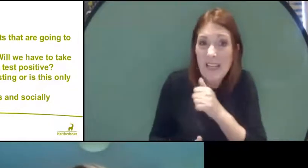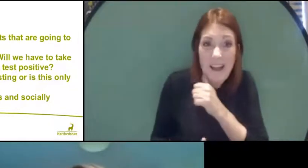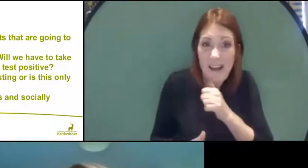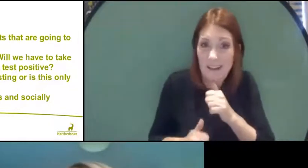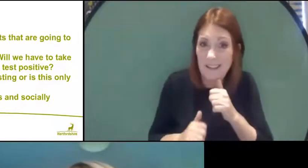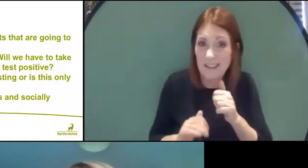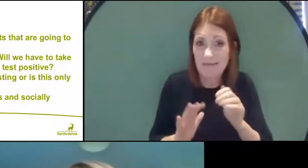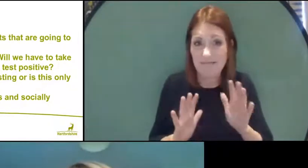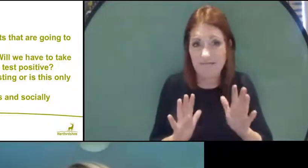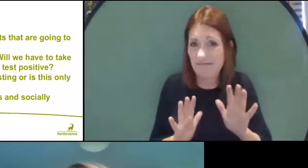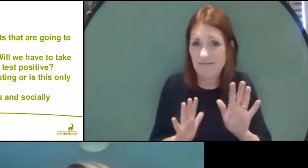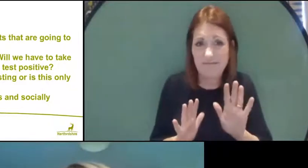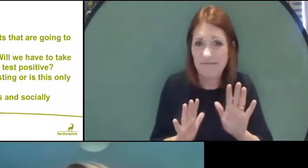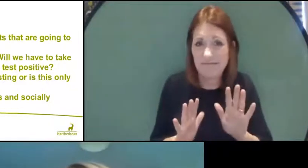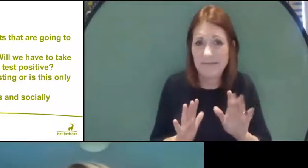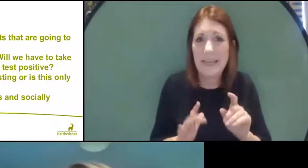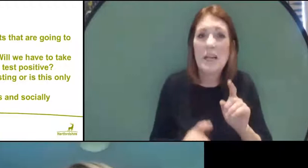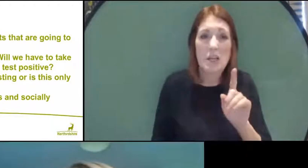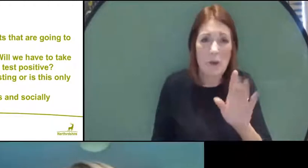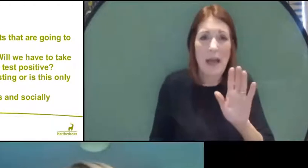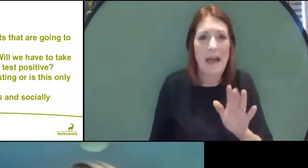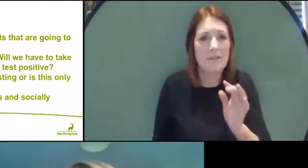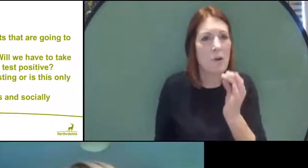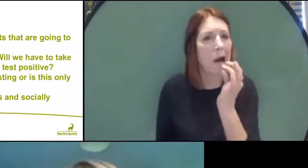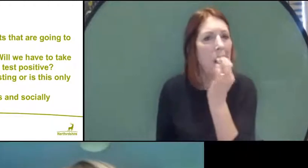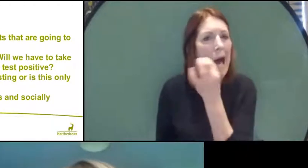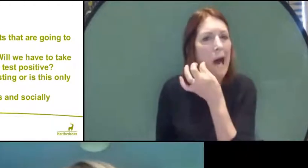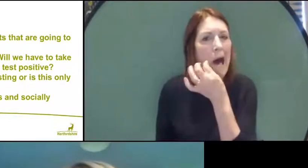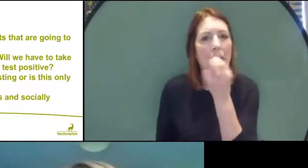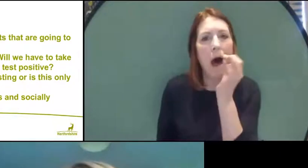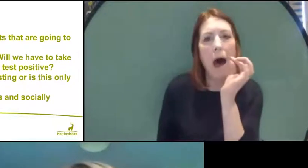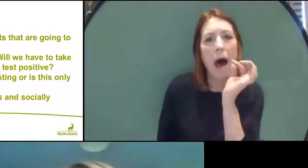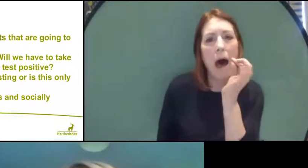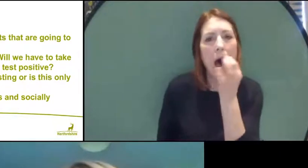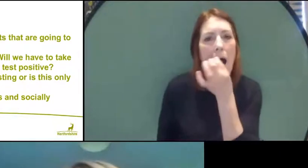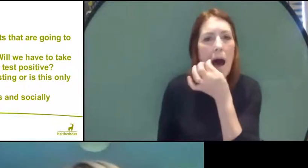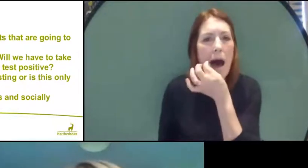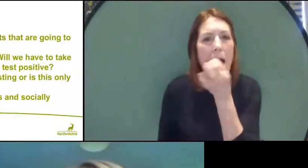You have to put the swab gently onto your tonsils and sort of rotate it a few times to get